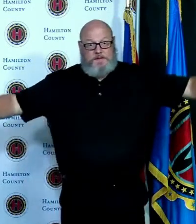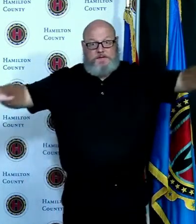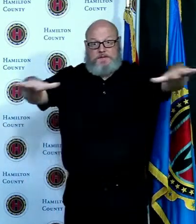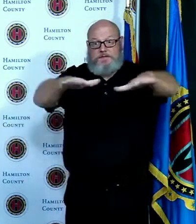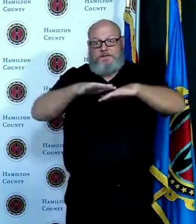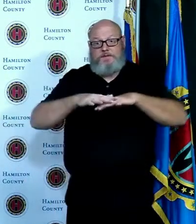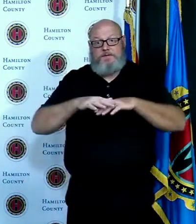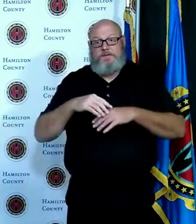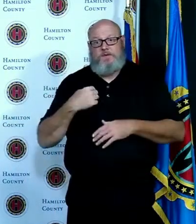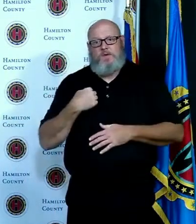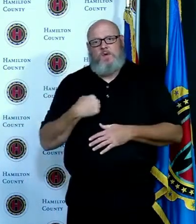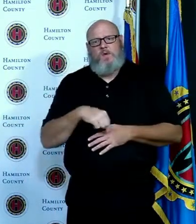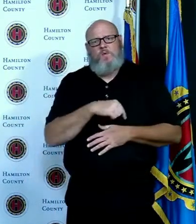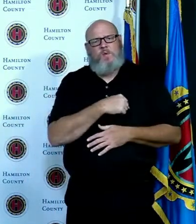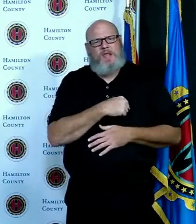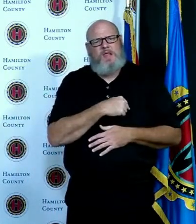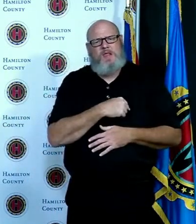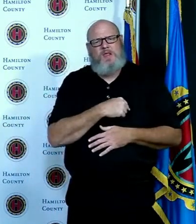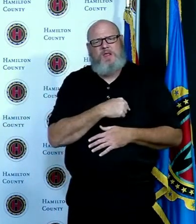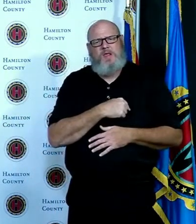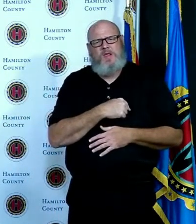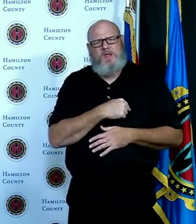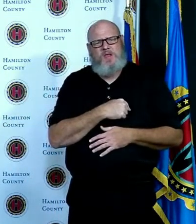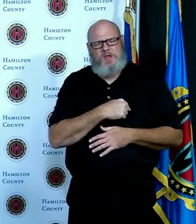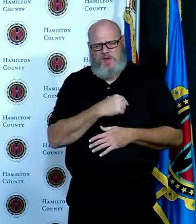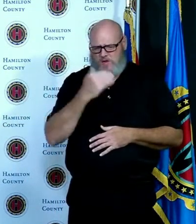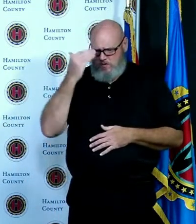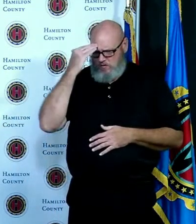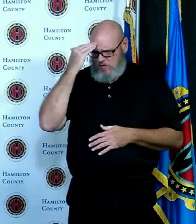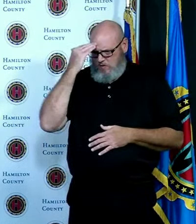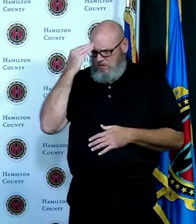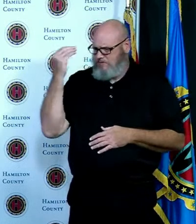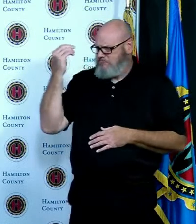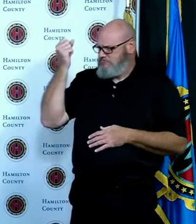bubbles you know I've got my bubble with with close family members people that you live with